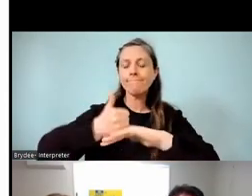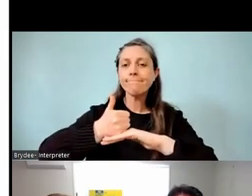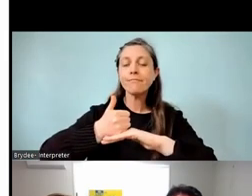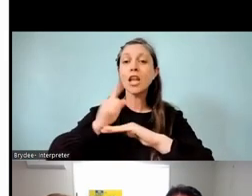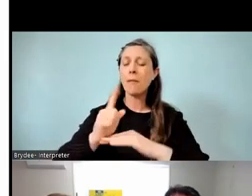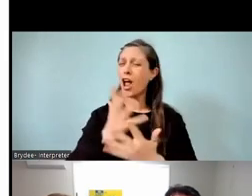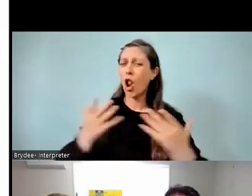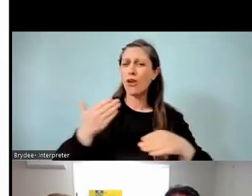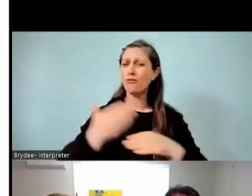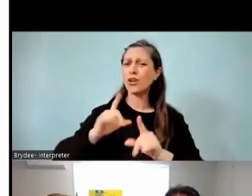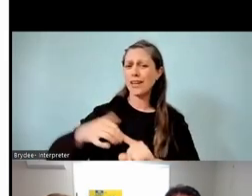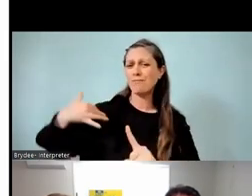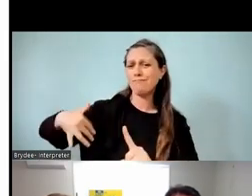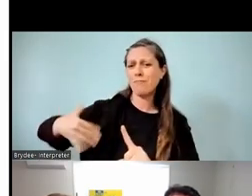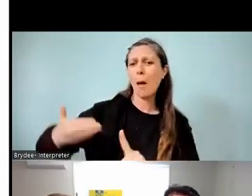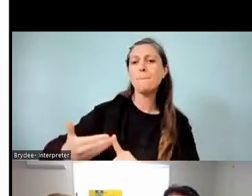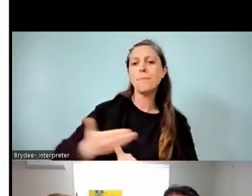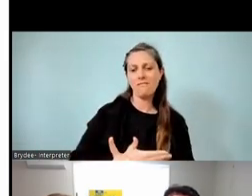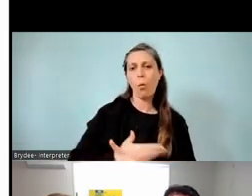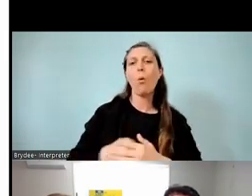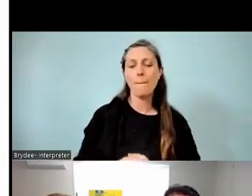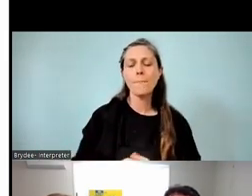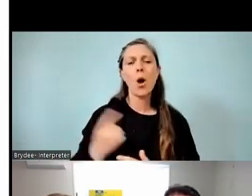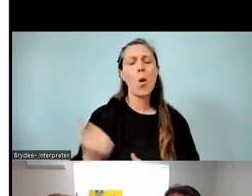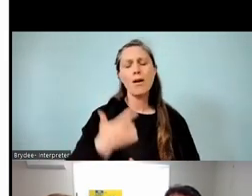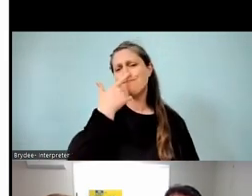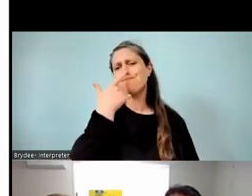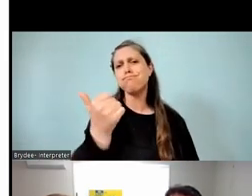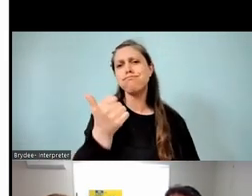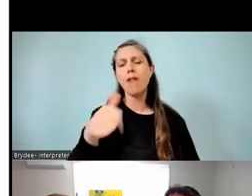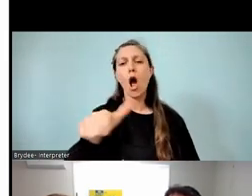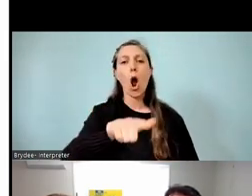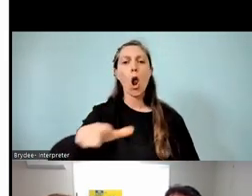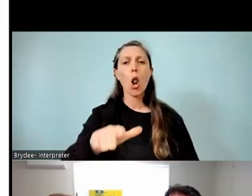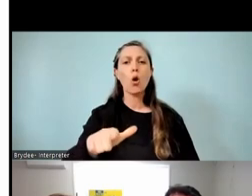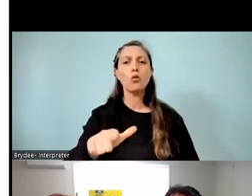done before that. Really lucky to have some amazing local primary schools that we could learn from.